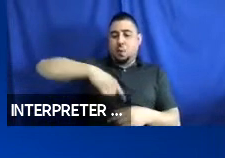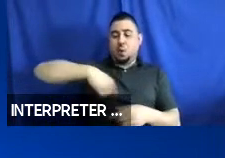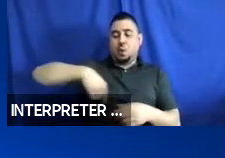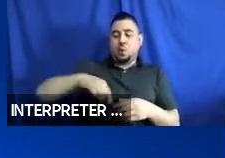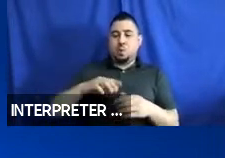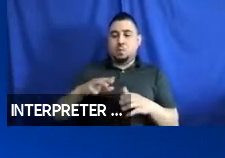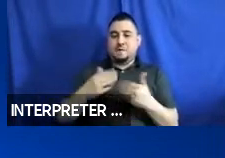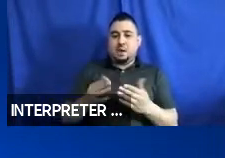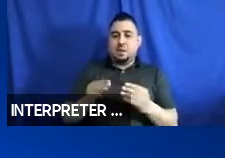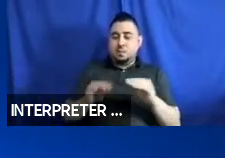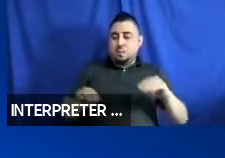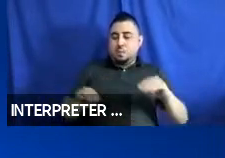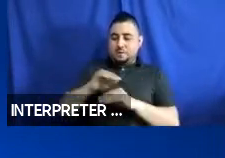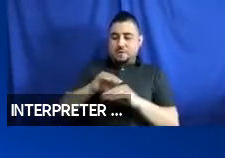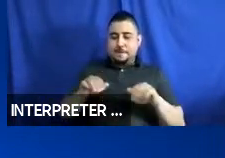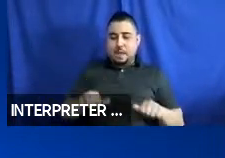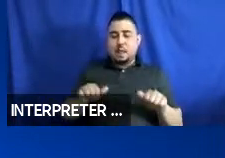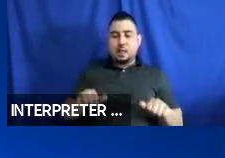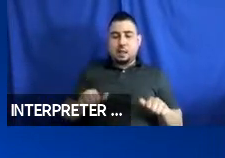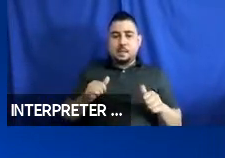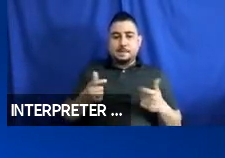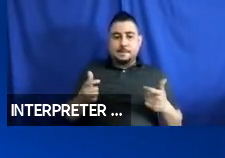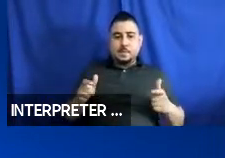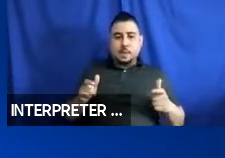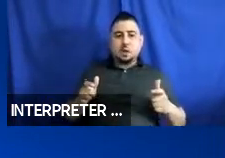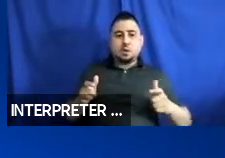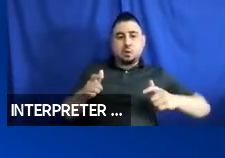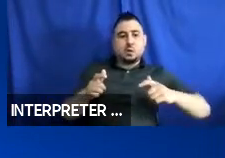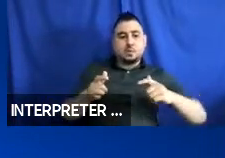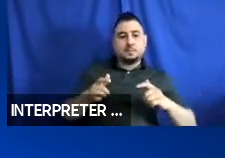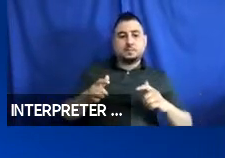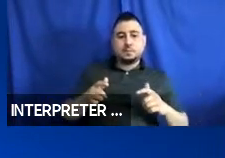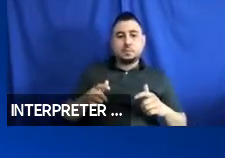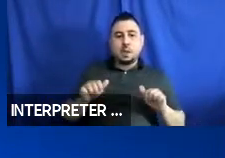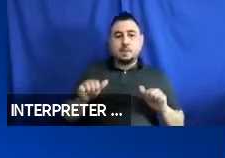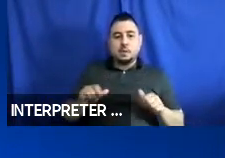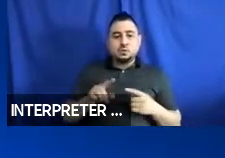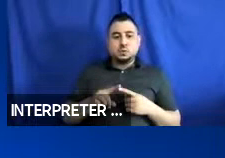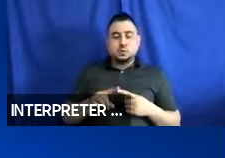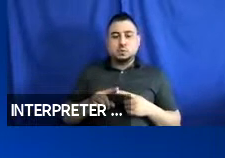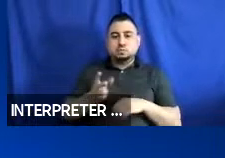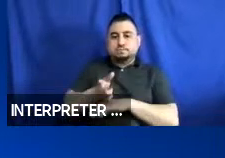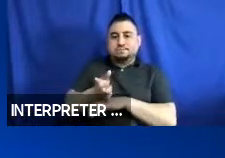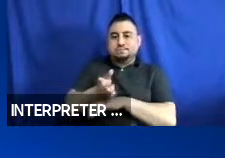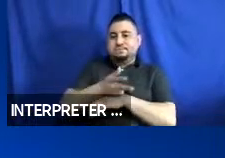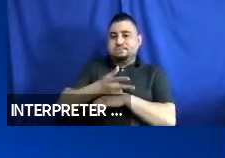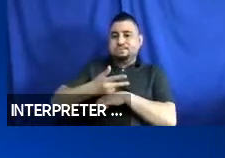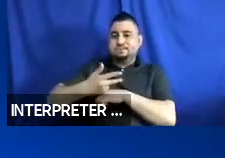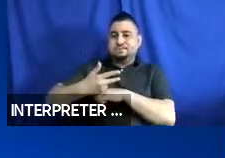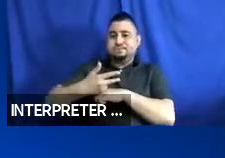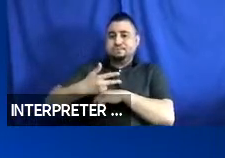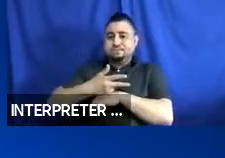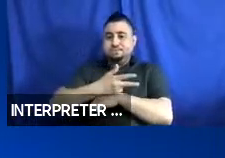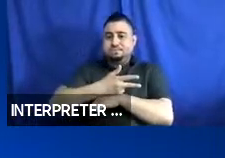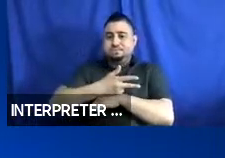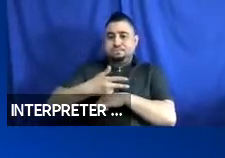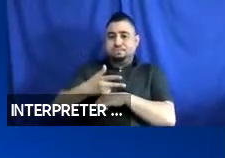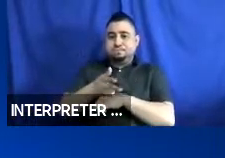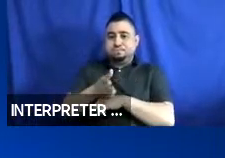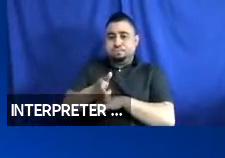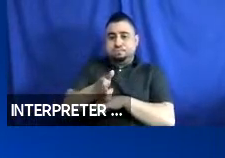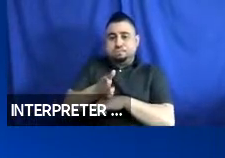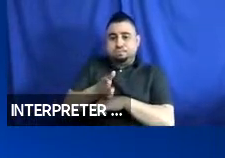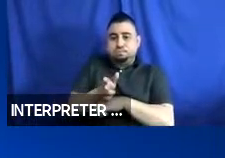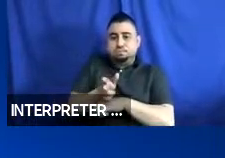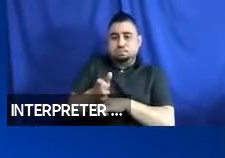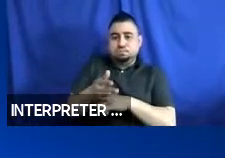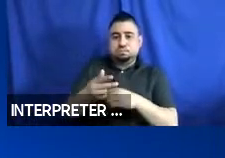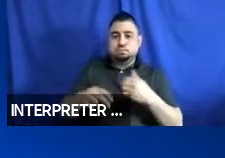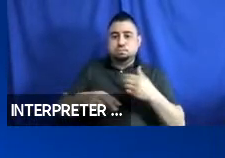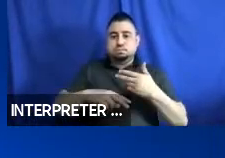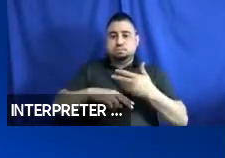maneuverability and greater ability to use the vehicle if you can be able to turn around